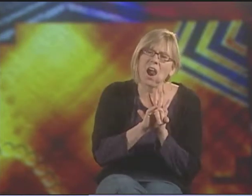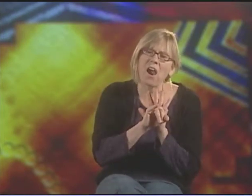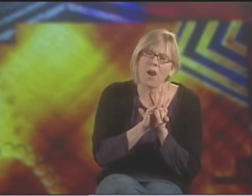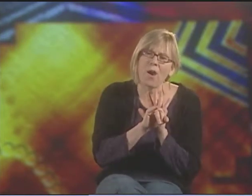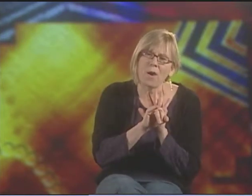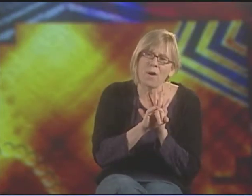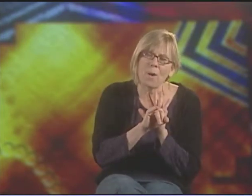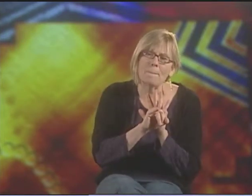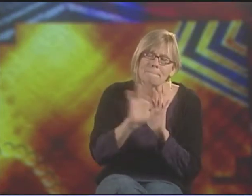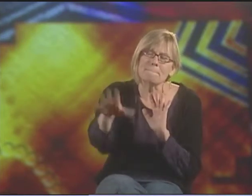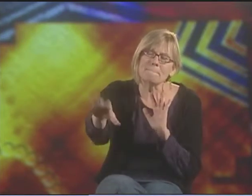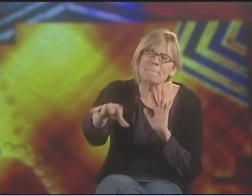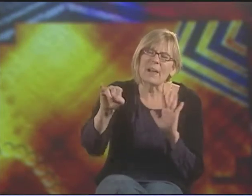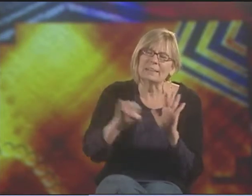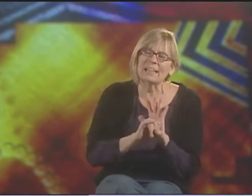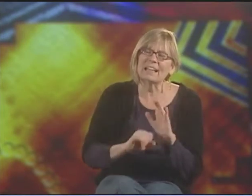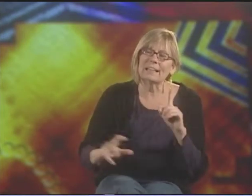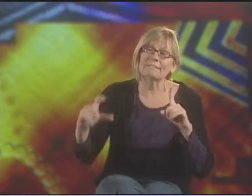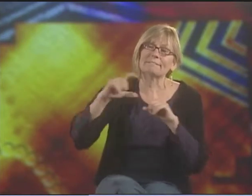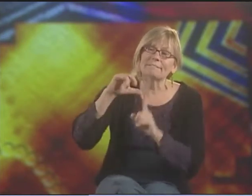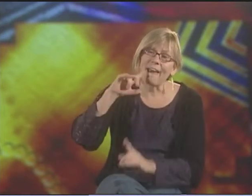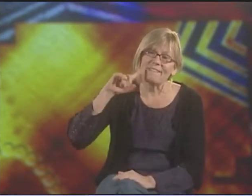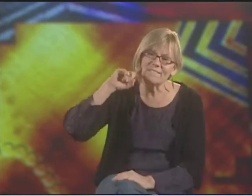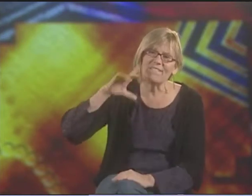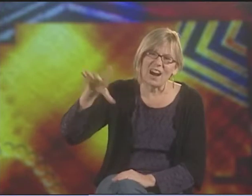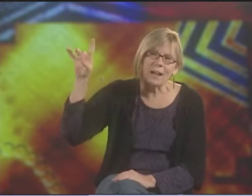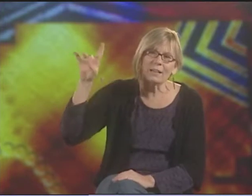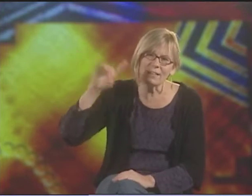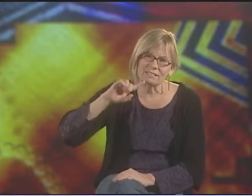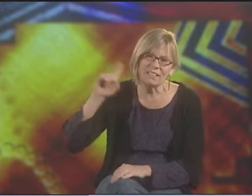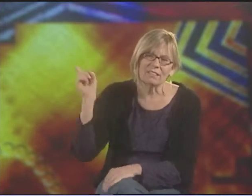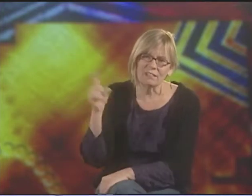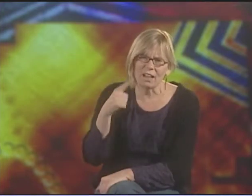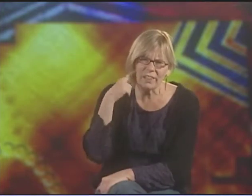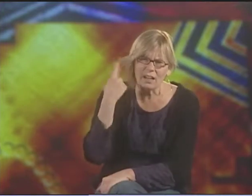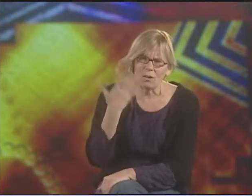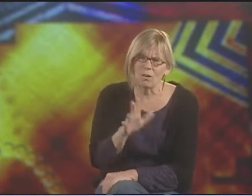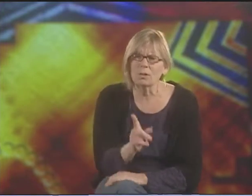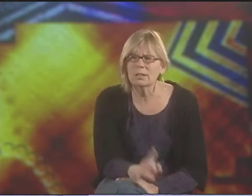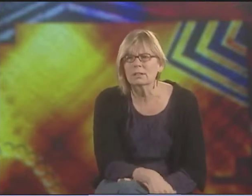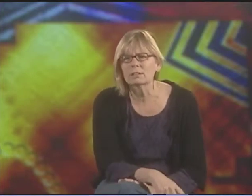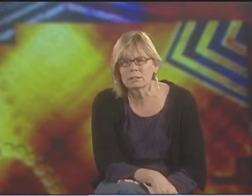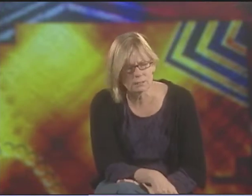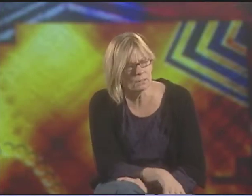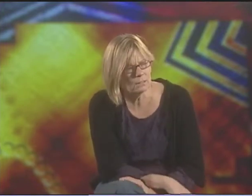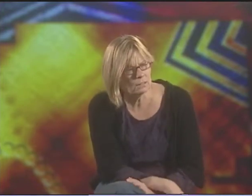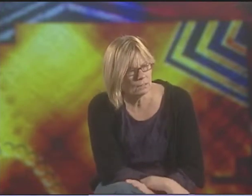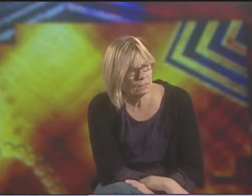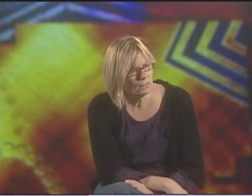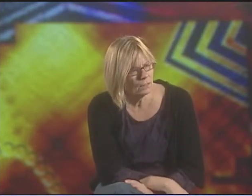IDENTITY. BIG "D" DEAF. I THINK I TALKED ABOUT THAT. DID I SAY "BIG 'D' DEAF" YET?